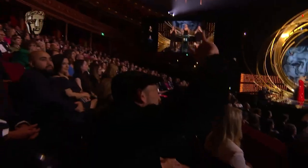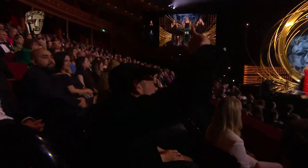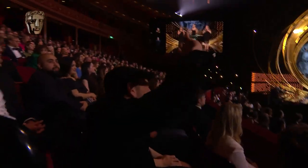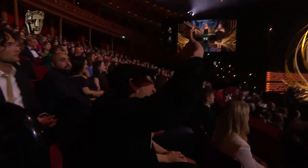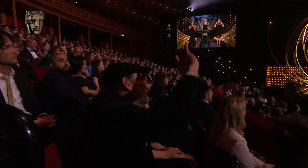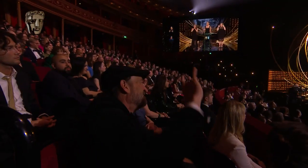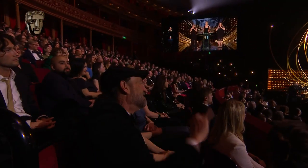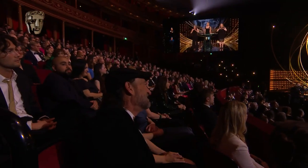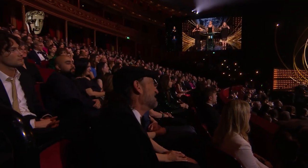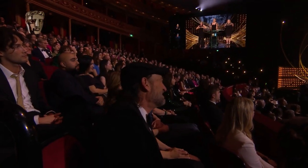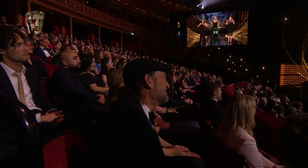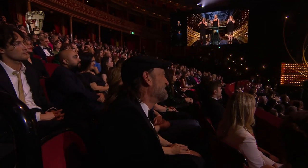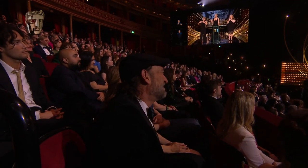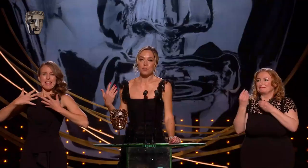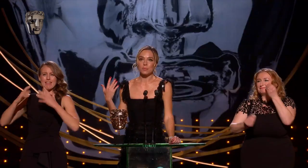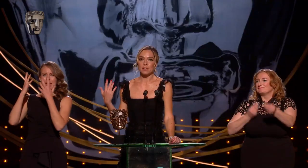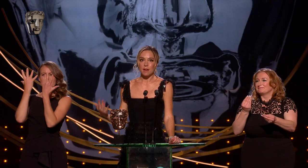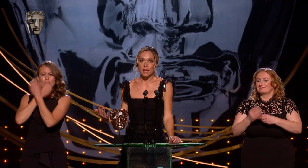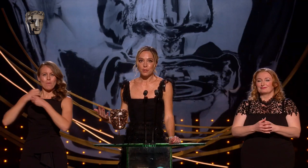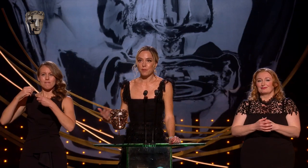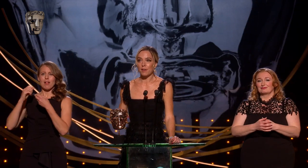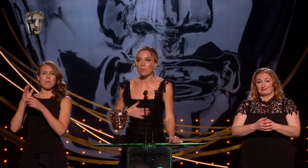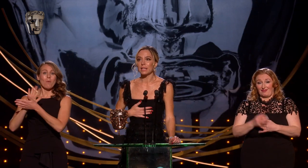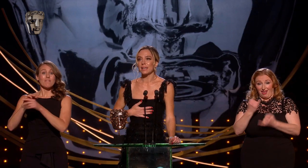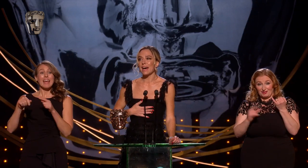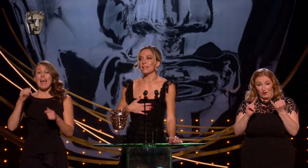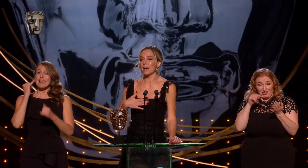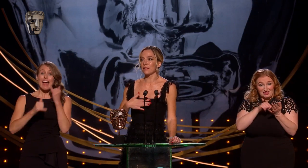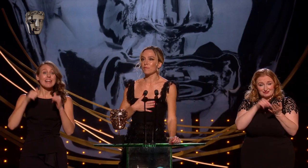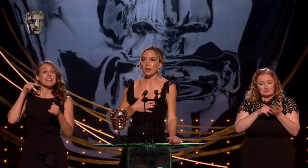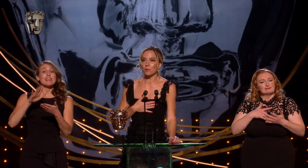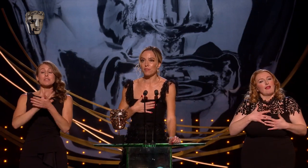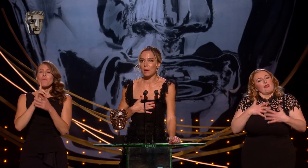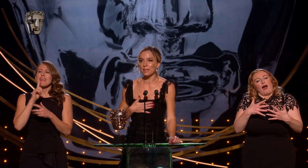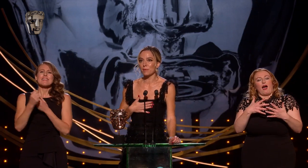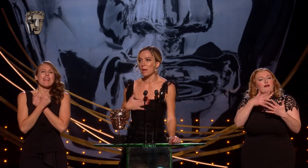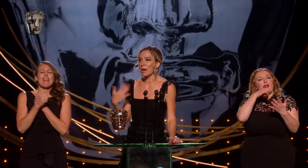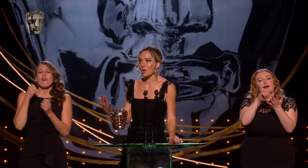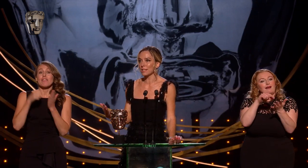thing. And lastly, this film was a love letter to family and I love my own family, my parents,